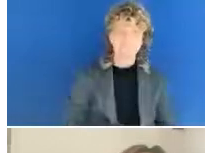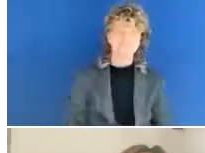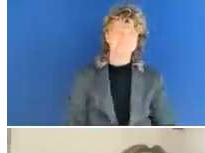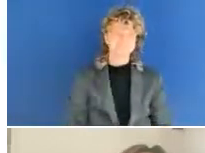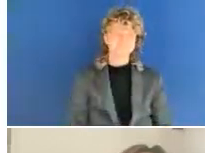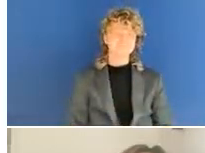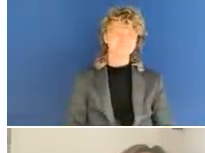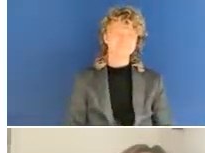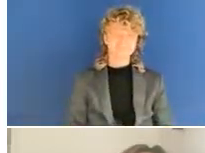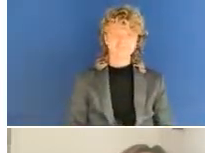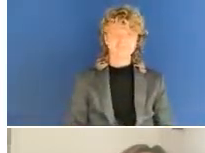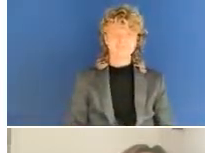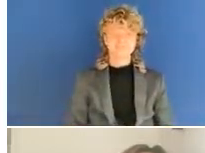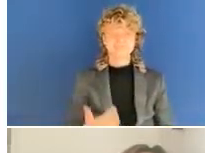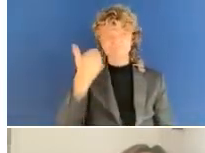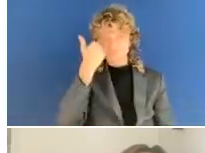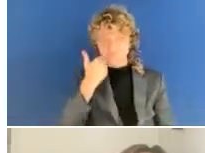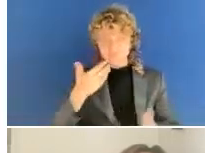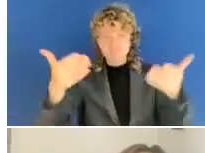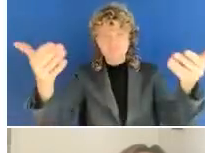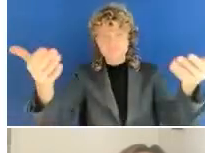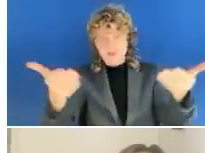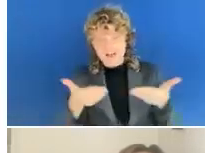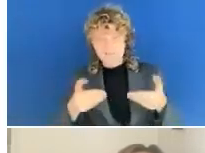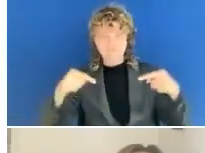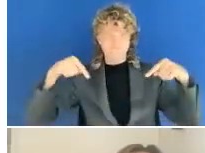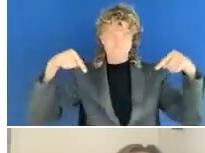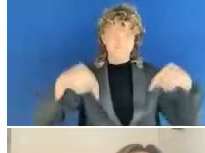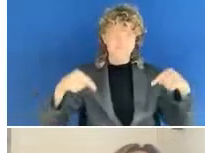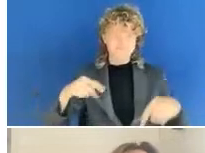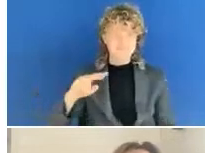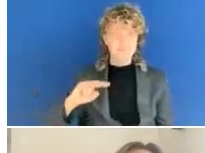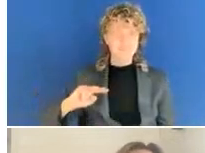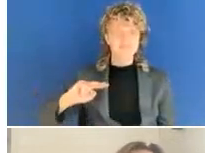So welcome, everyone, to this second anniversary celebration of the